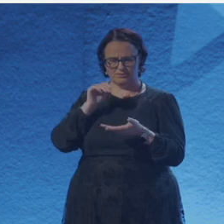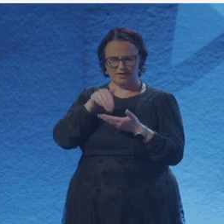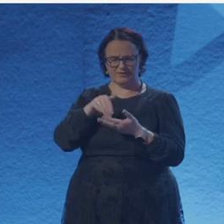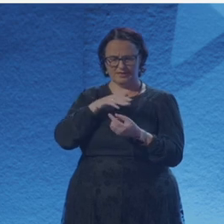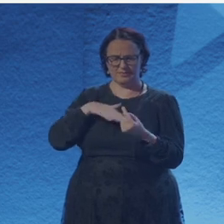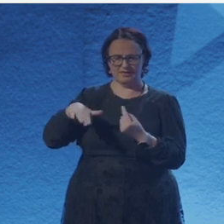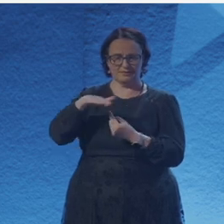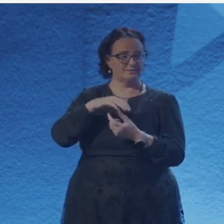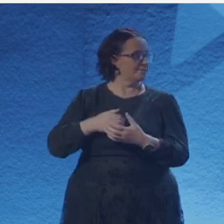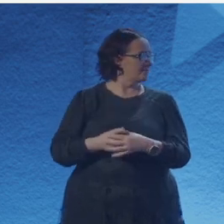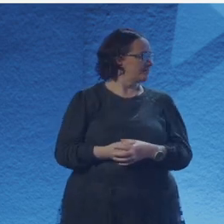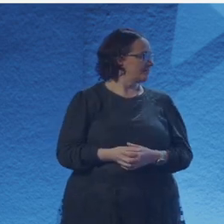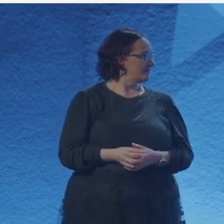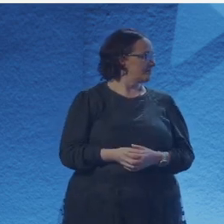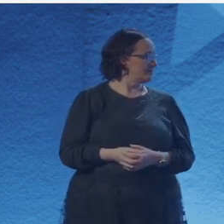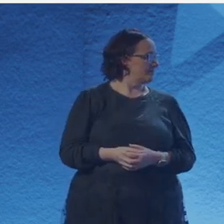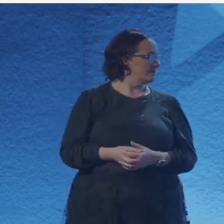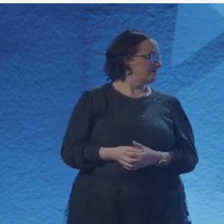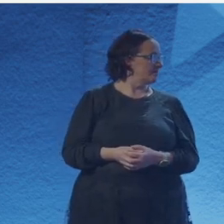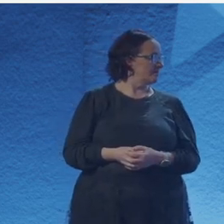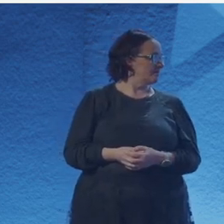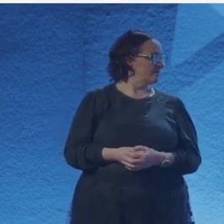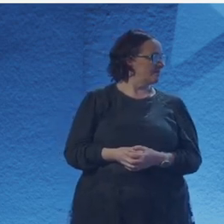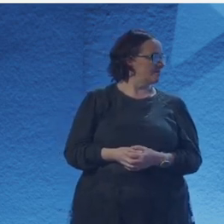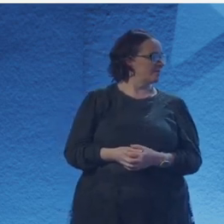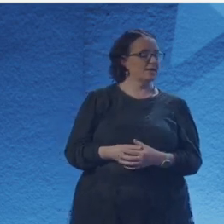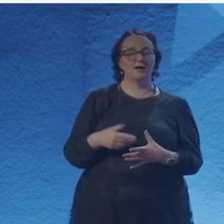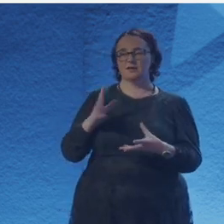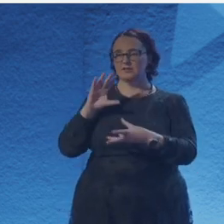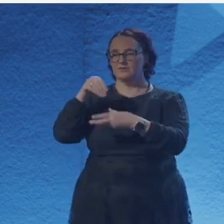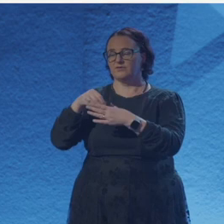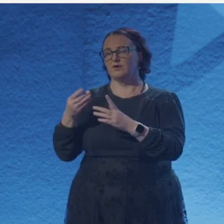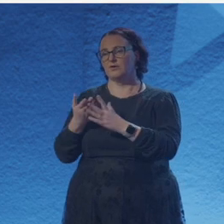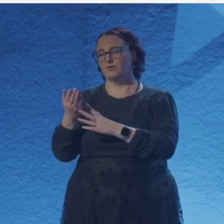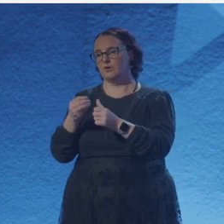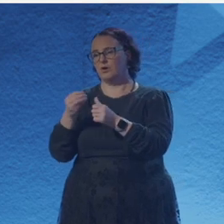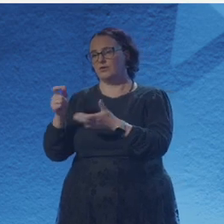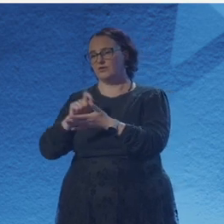And I actually realise that you were interested in science because you were part of the Institute of Physics booklet,